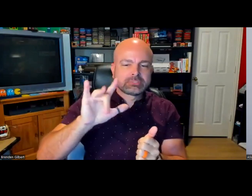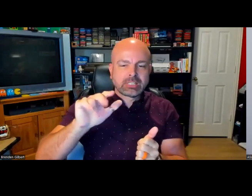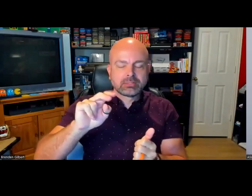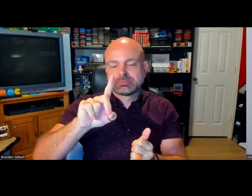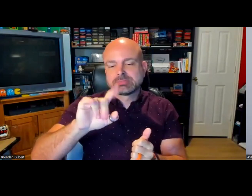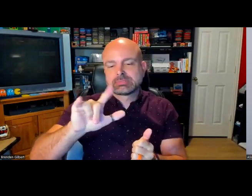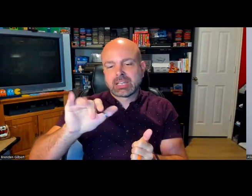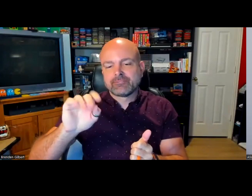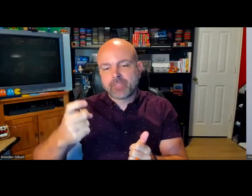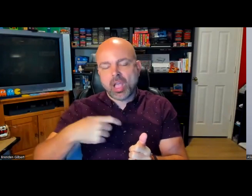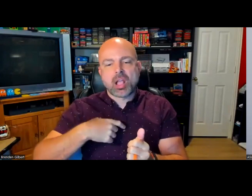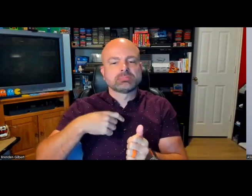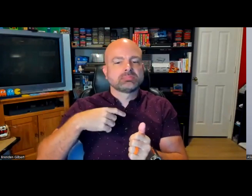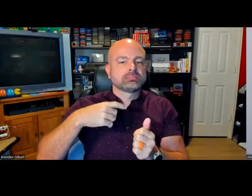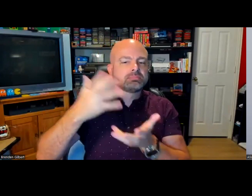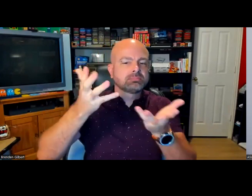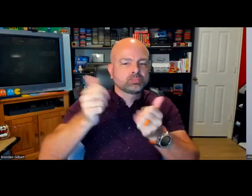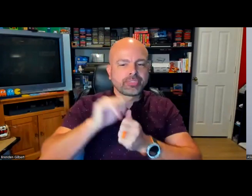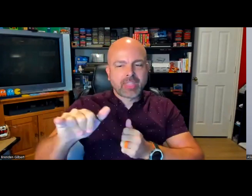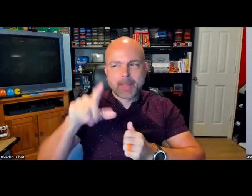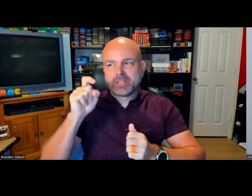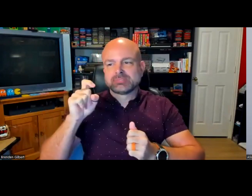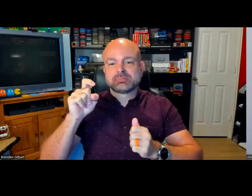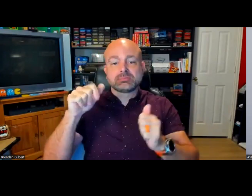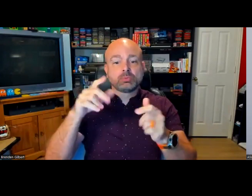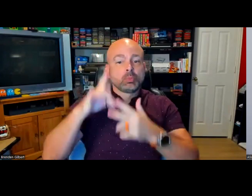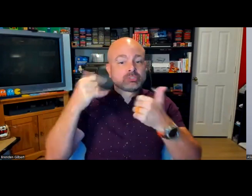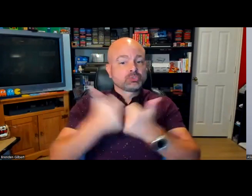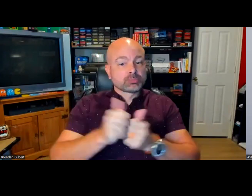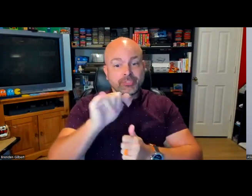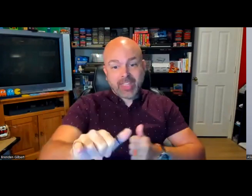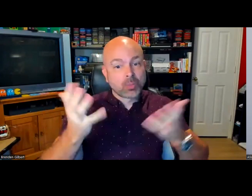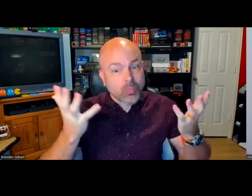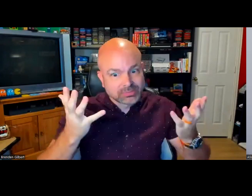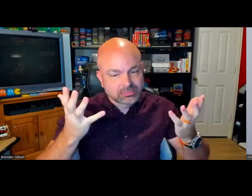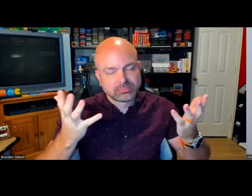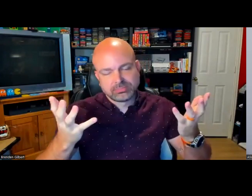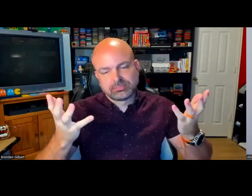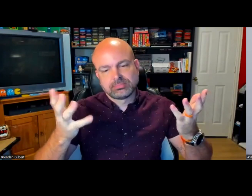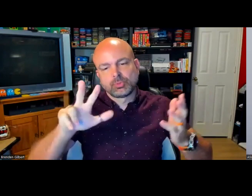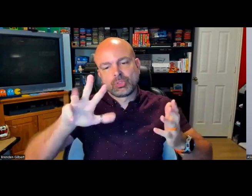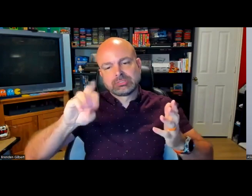group. That is where I actually met a lot of the folks here, Dylan Fox and others in that group. Because there are unique